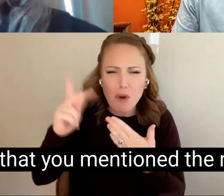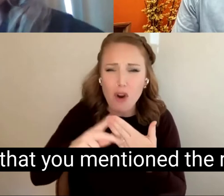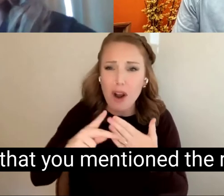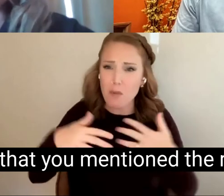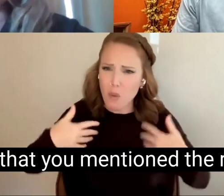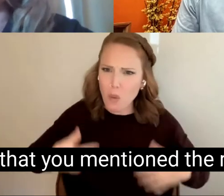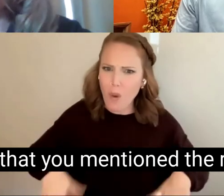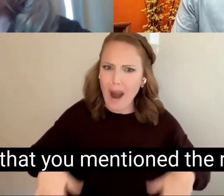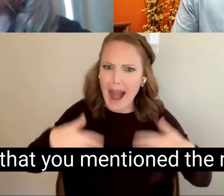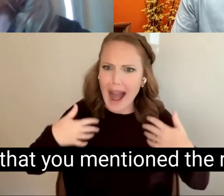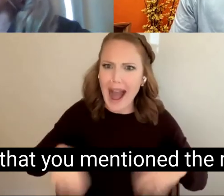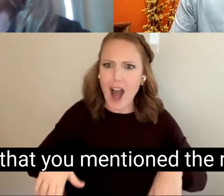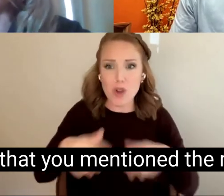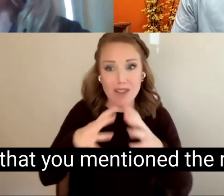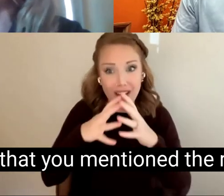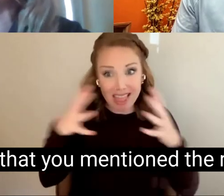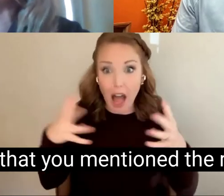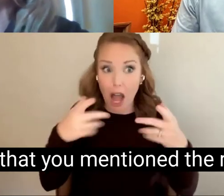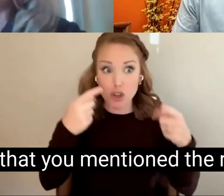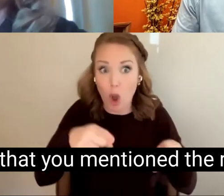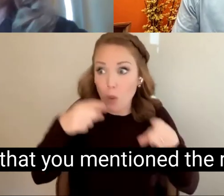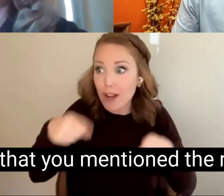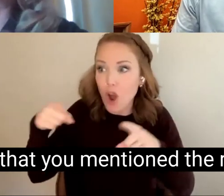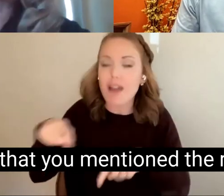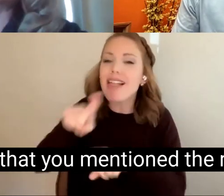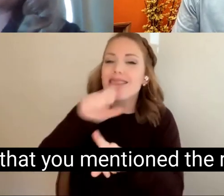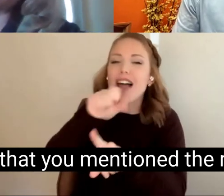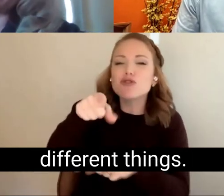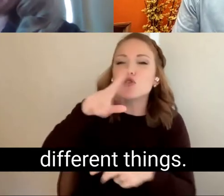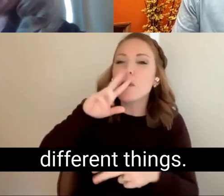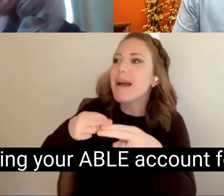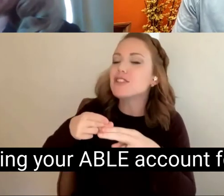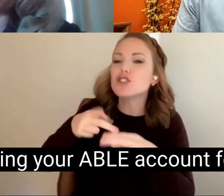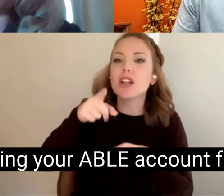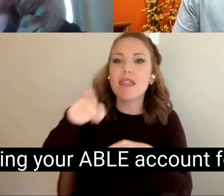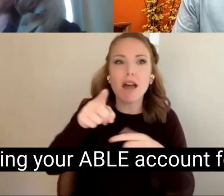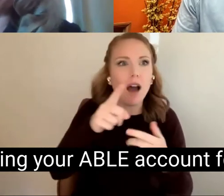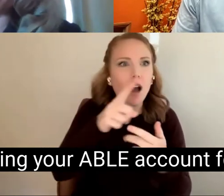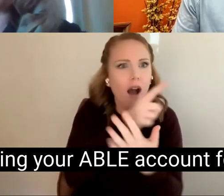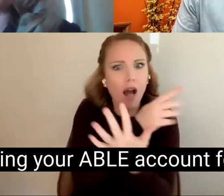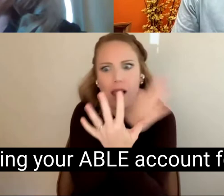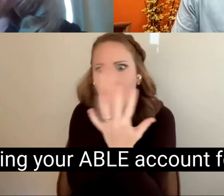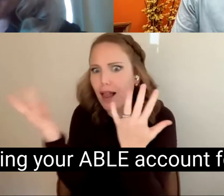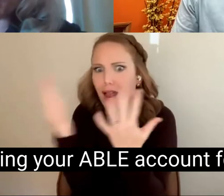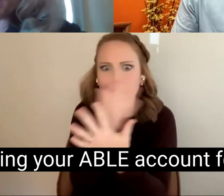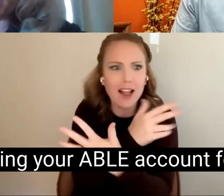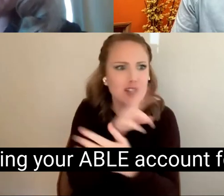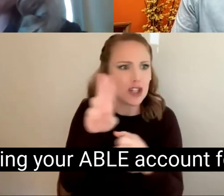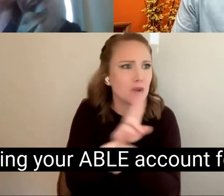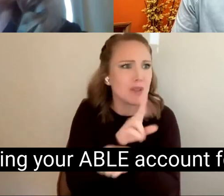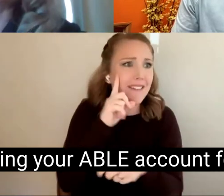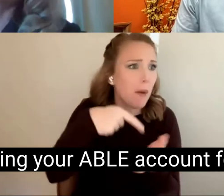I, I love that you mentioned the range of different things. Are you using your ABLE account for because